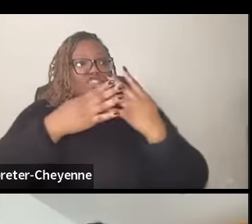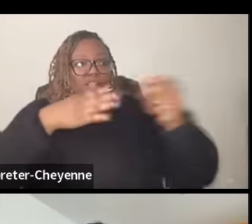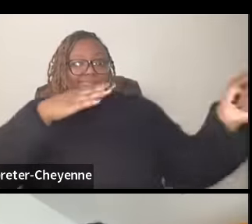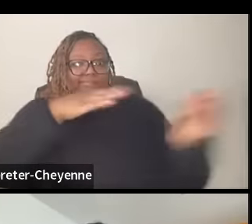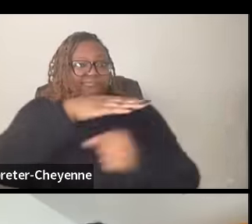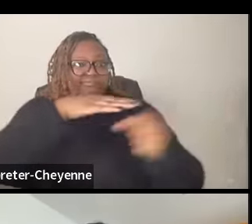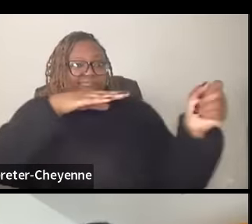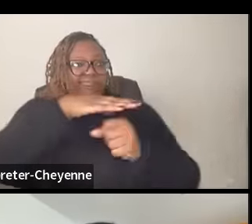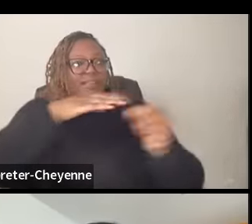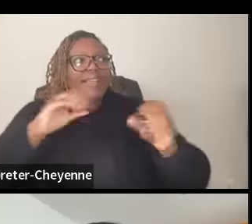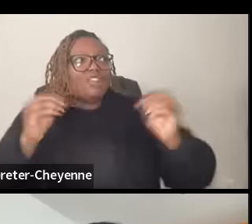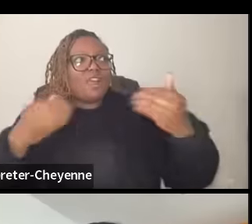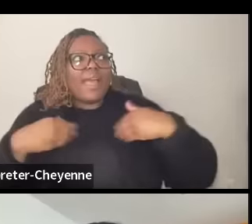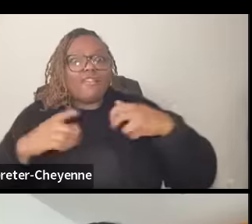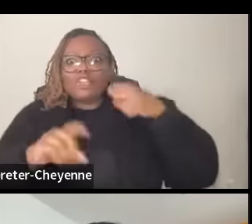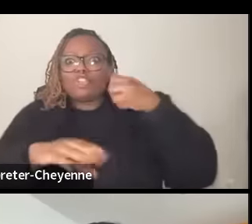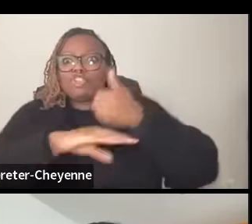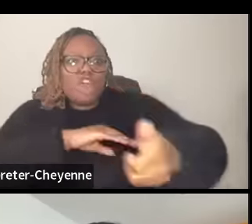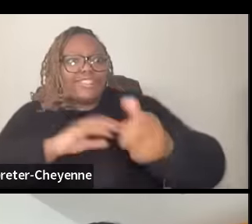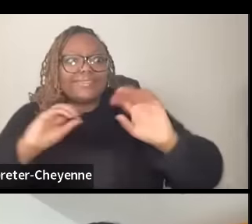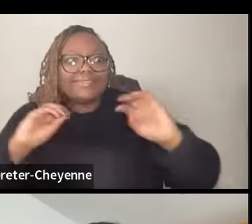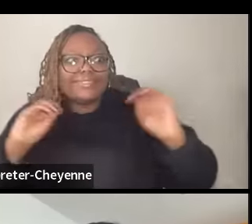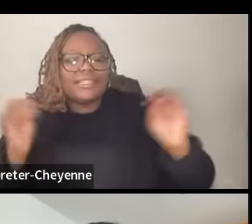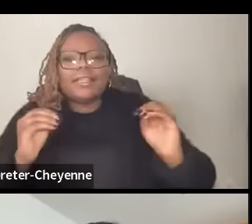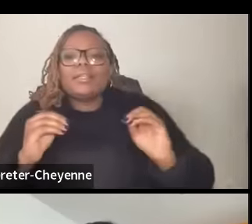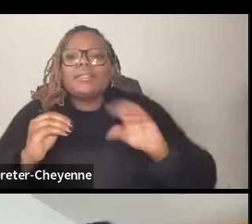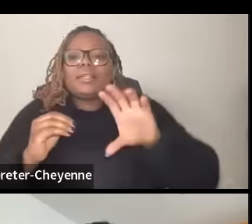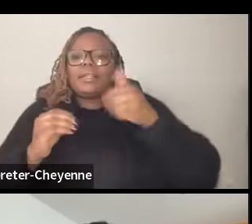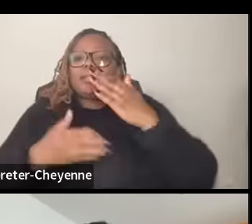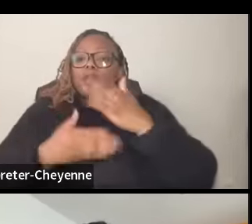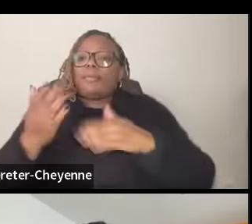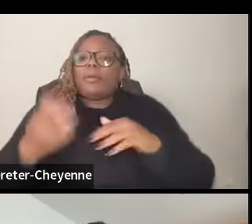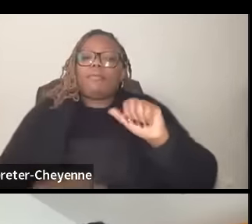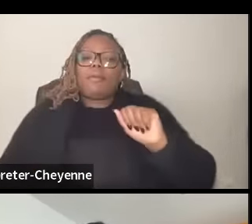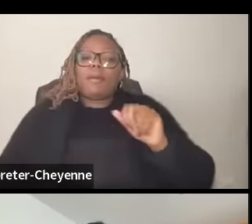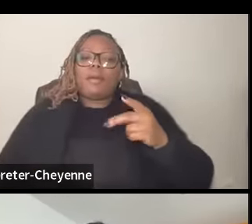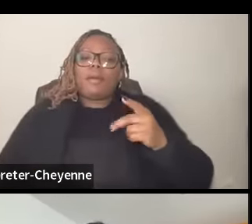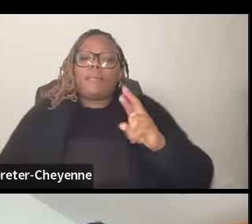charged with anything right that's that's another feature of a partake you know being released and